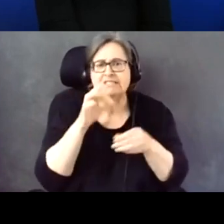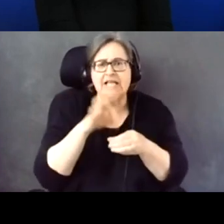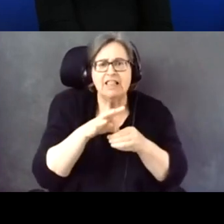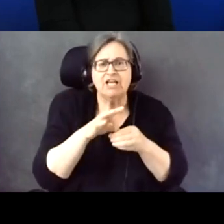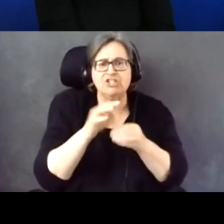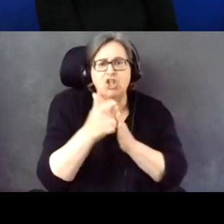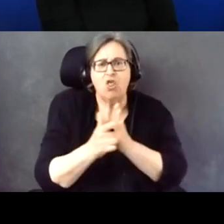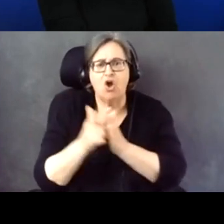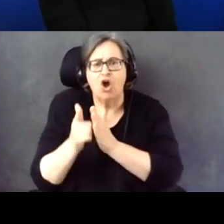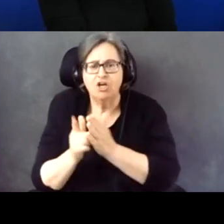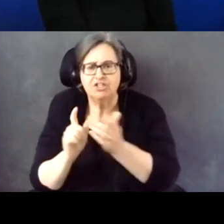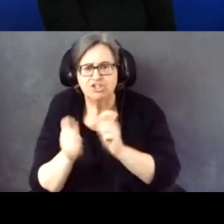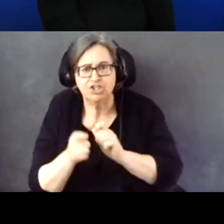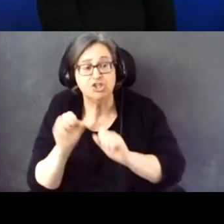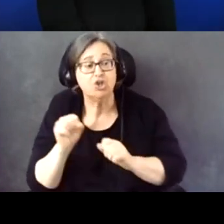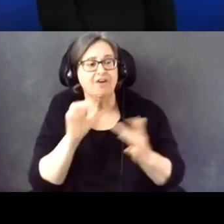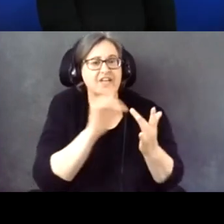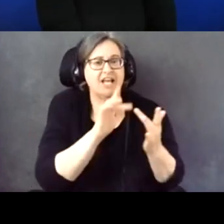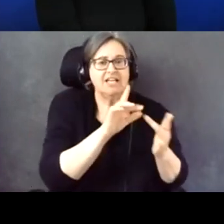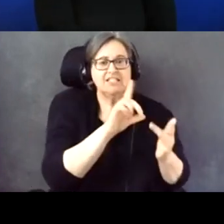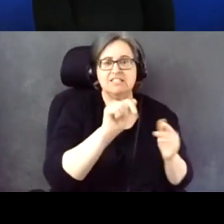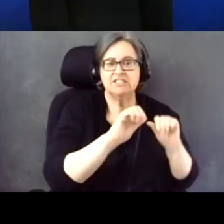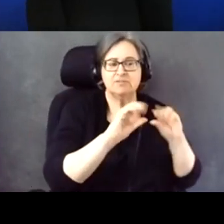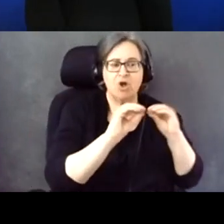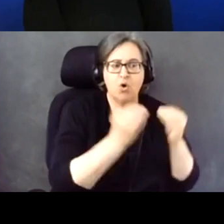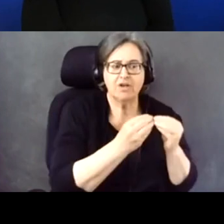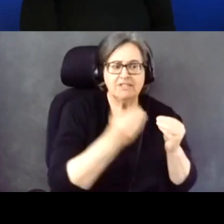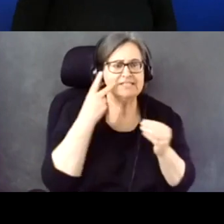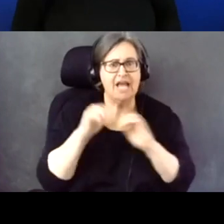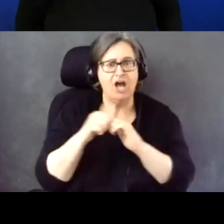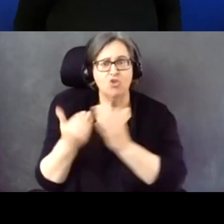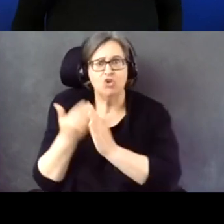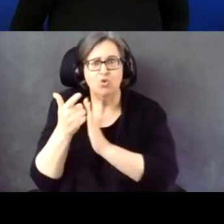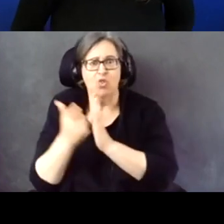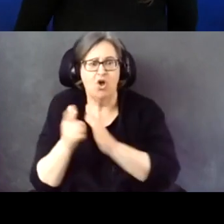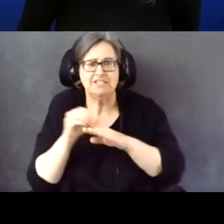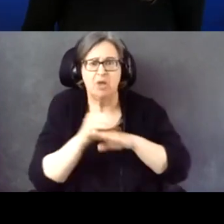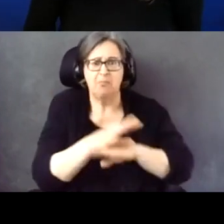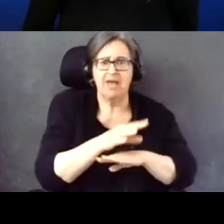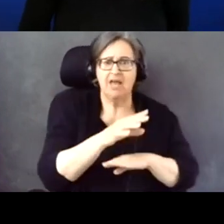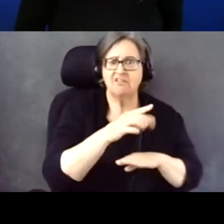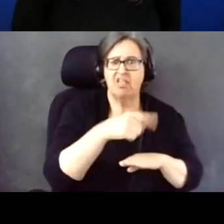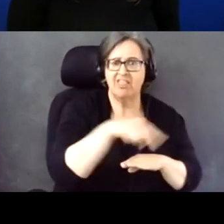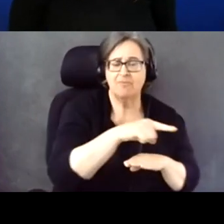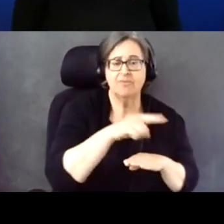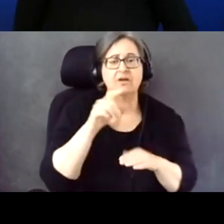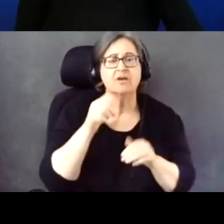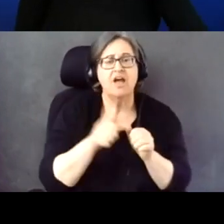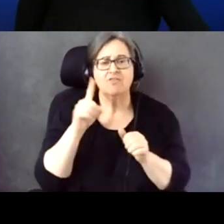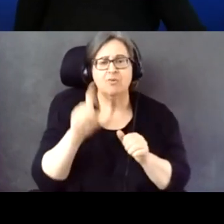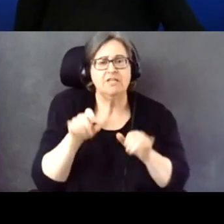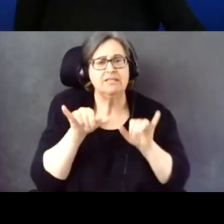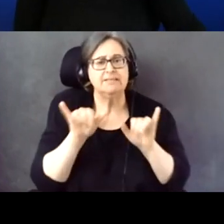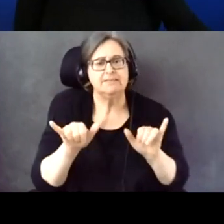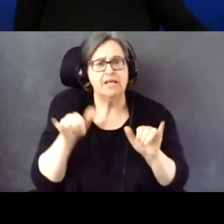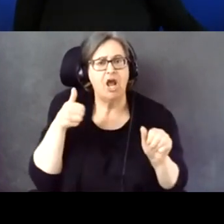laws can impact them, and making sure that everybody stays up-to-date on the requirements.